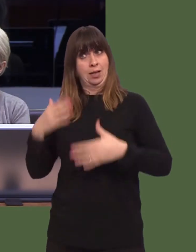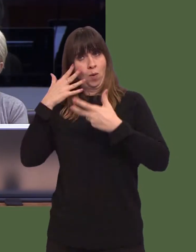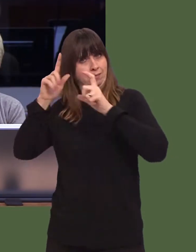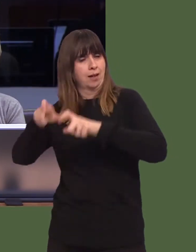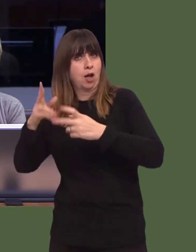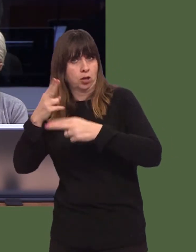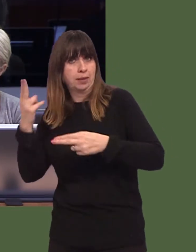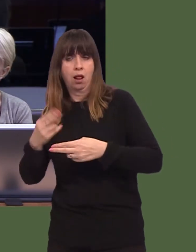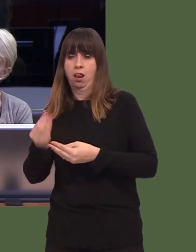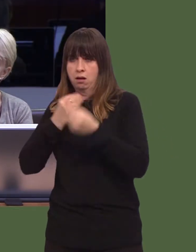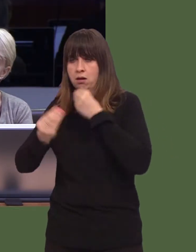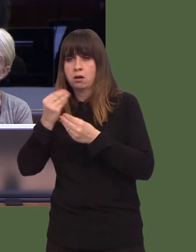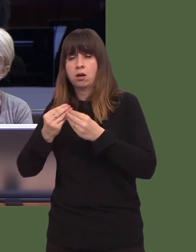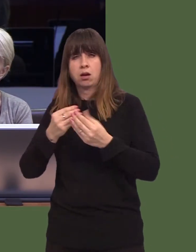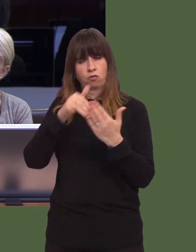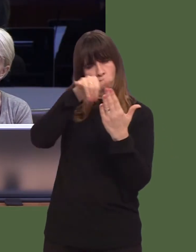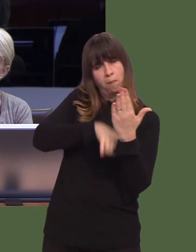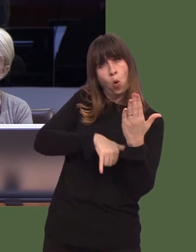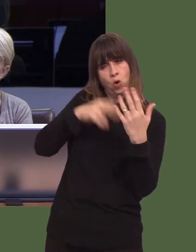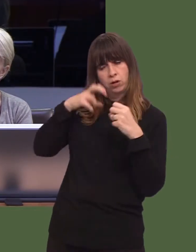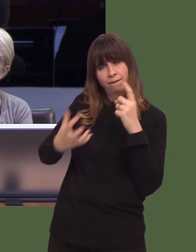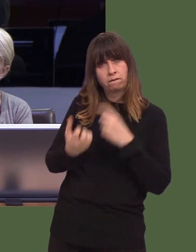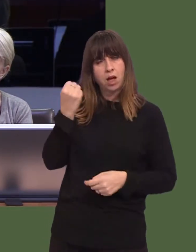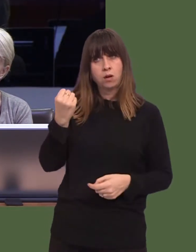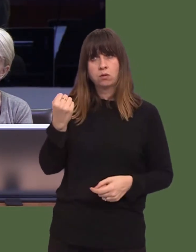The report found, and I quote, Leanne Wood: ëa story of a distinct lack